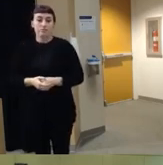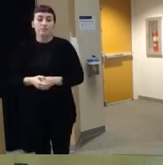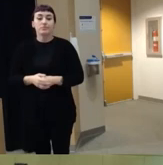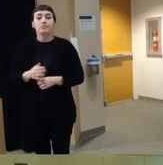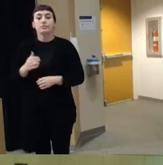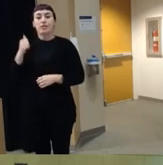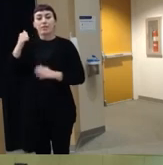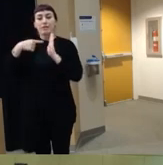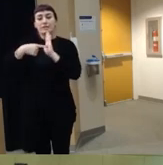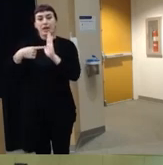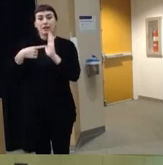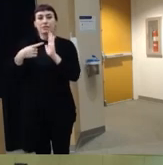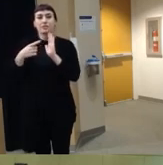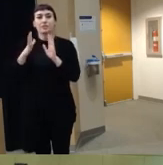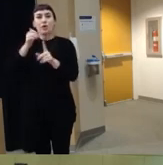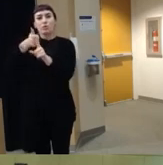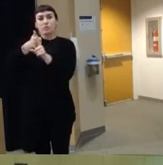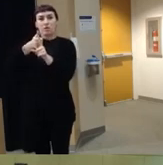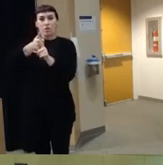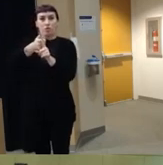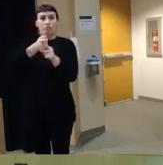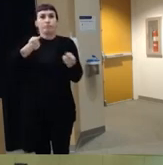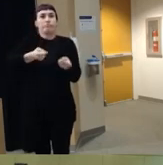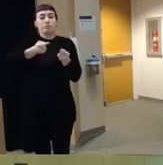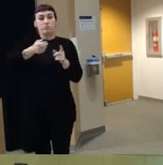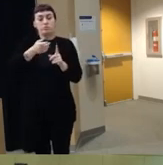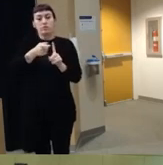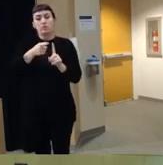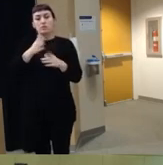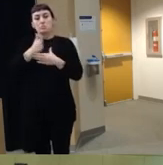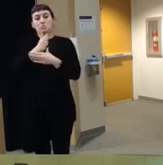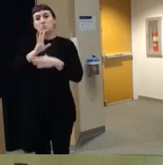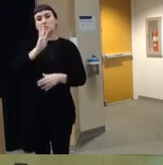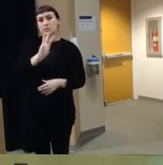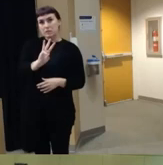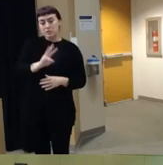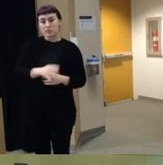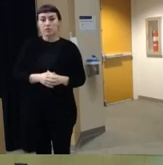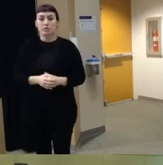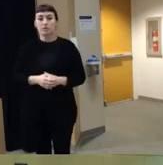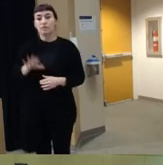the cases that were self-inflicted the mean age was um almost six years old um 87% were